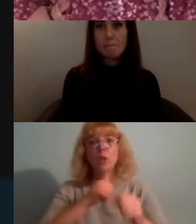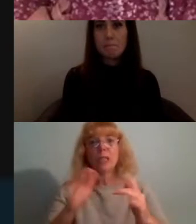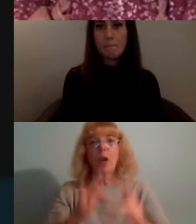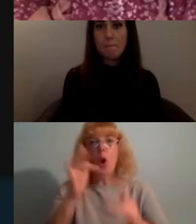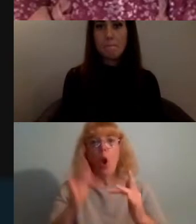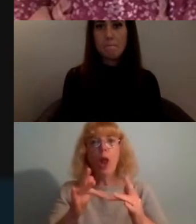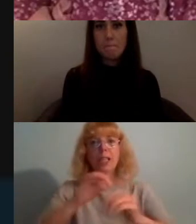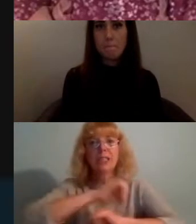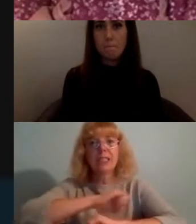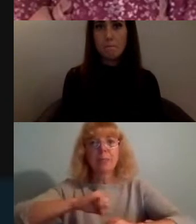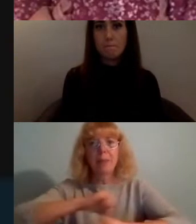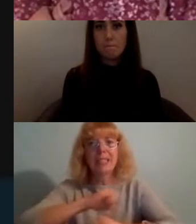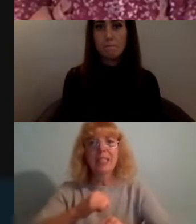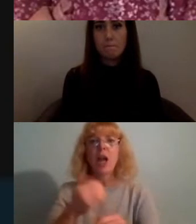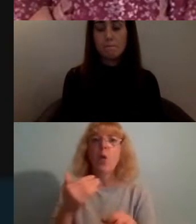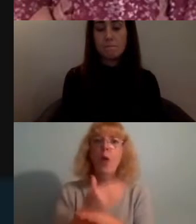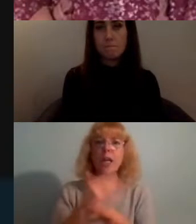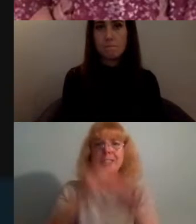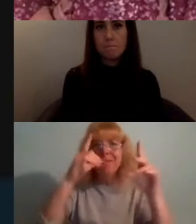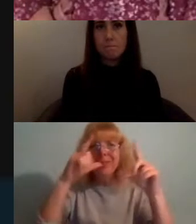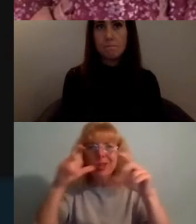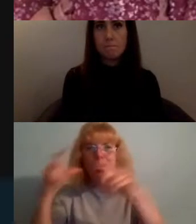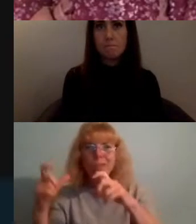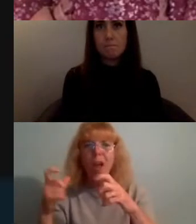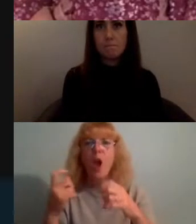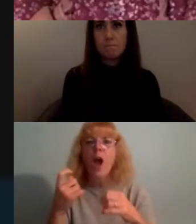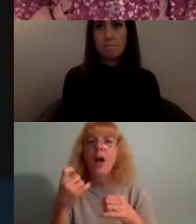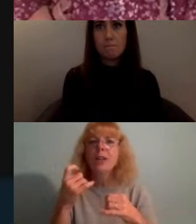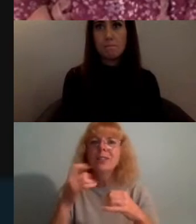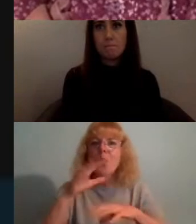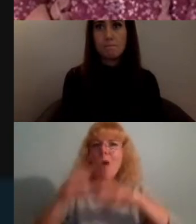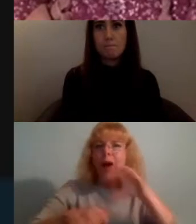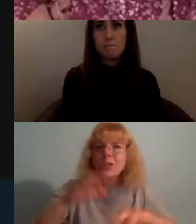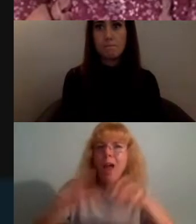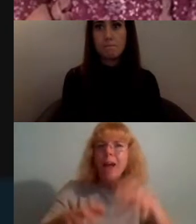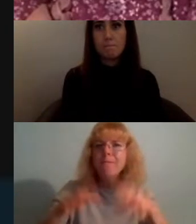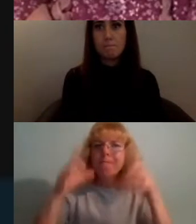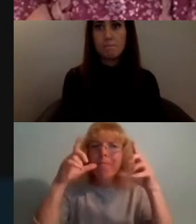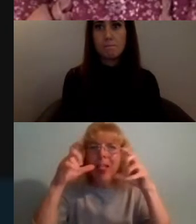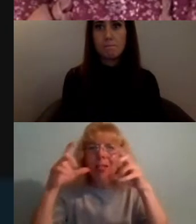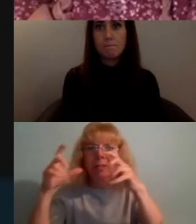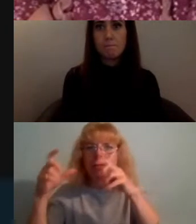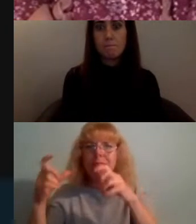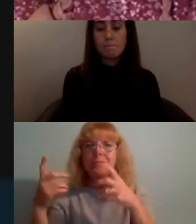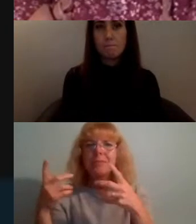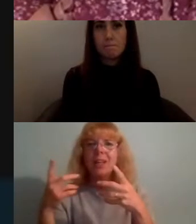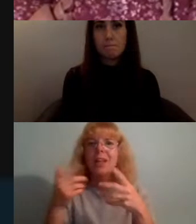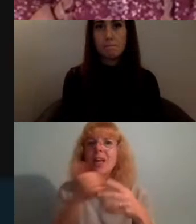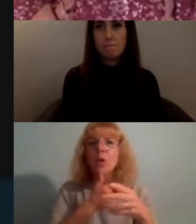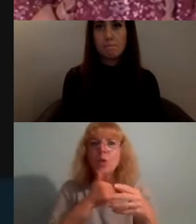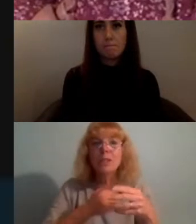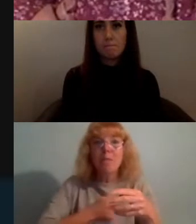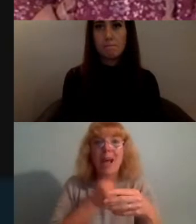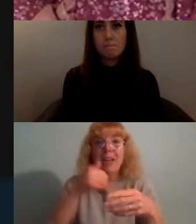working as a photographer and a wildlife filmmaker and I used my content to be my portfolio and I